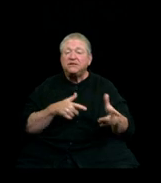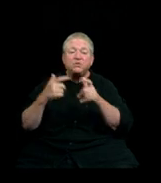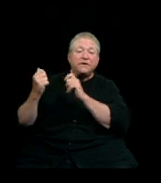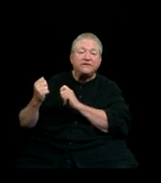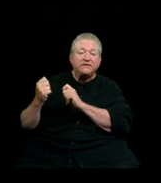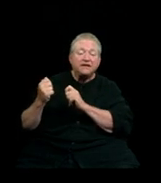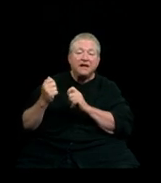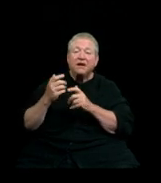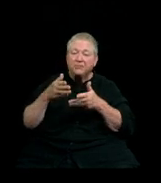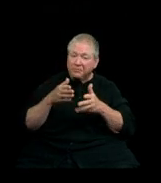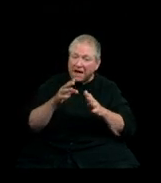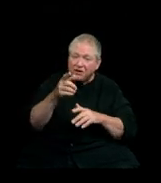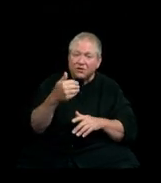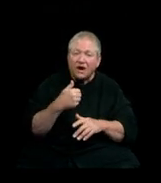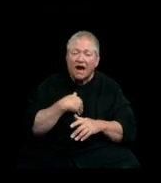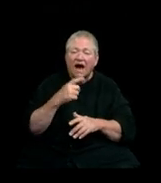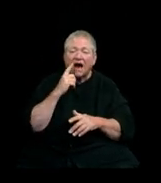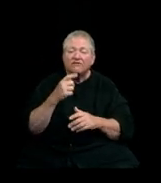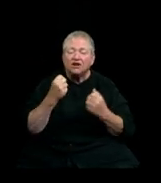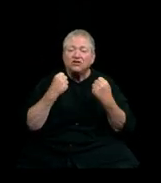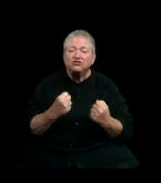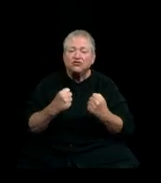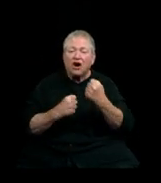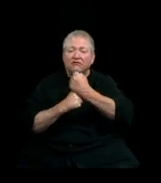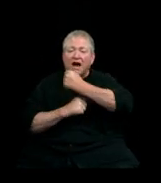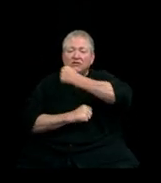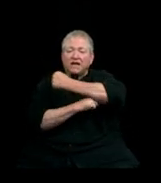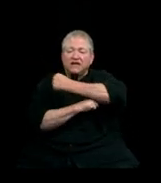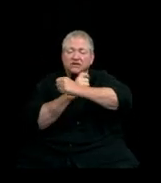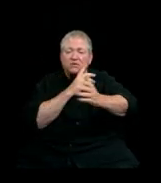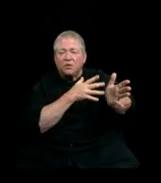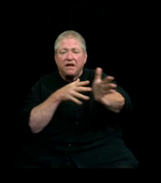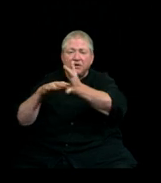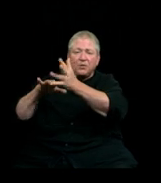may you have a strong foundation when the winds of changes shift,